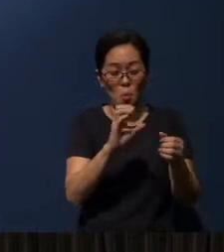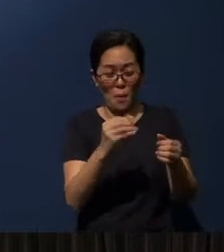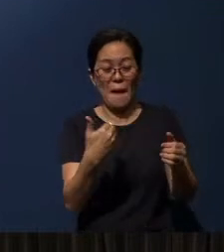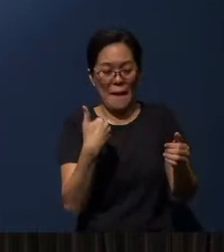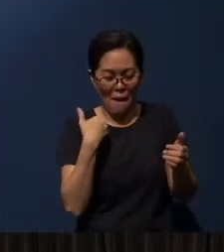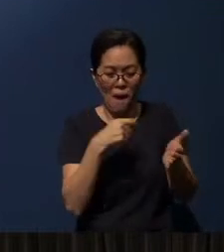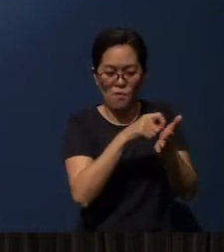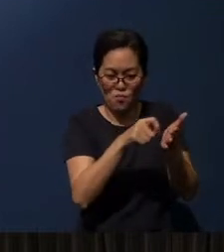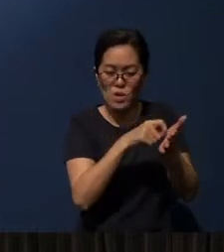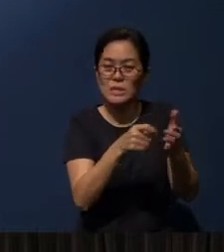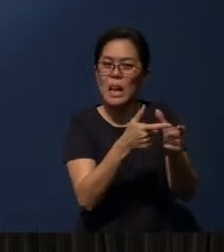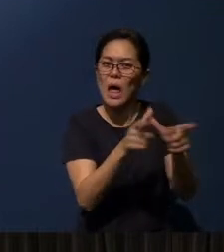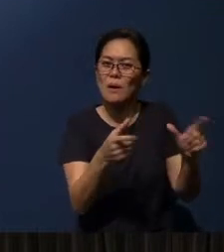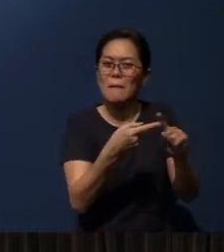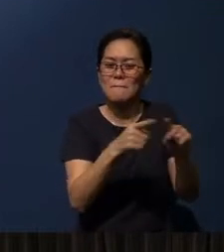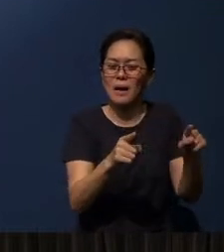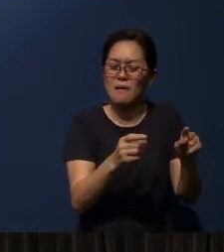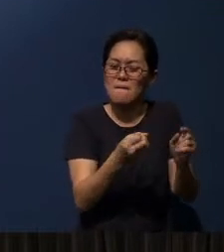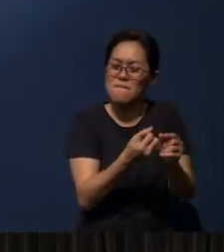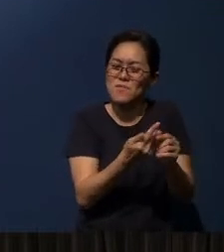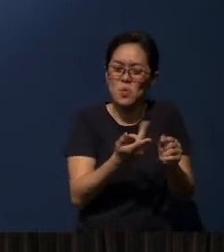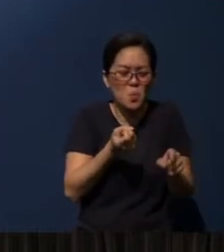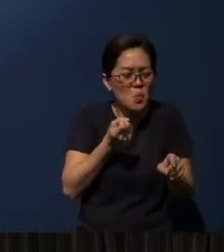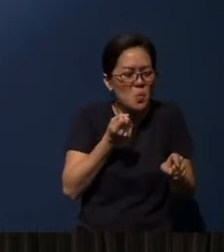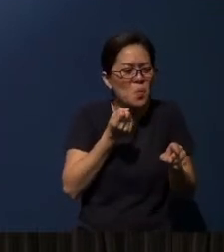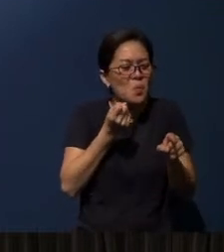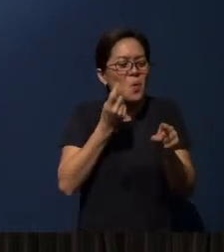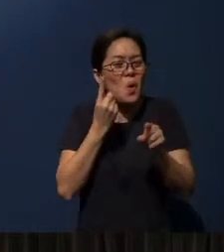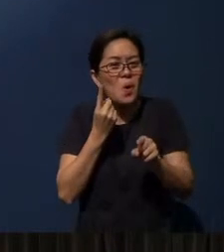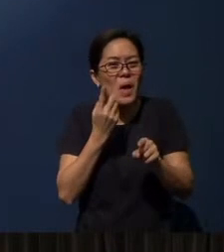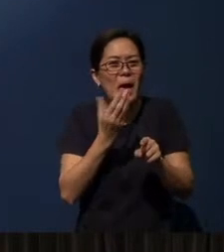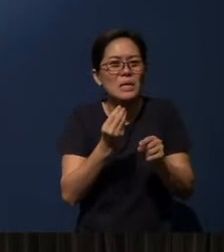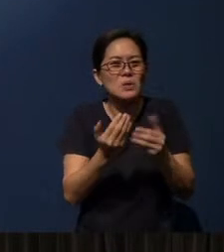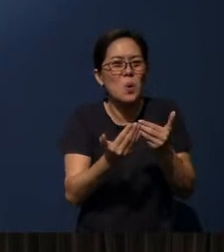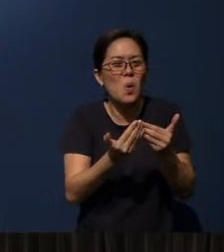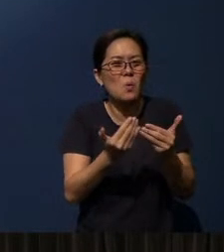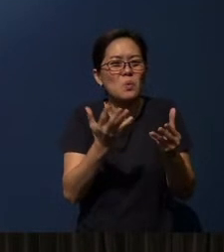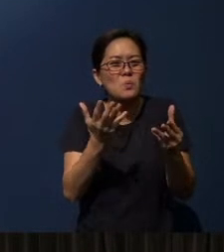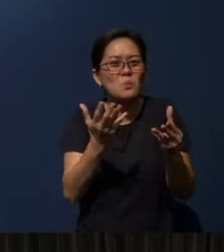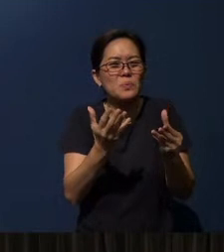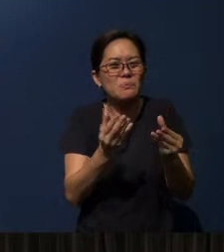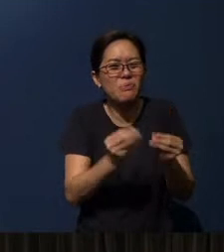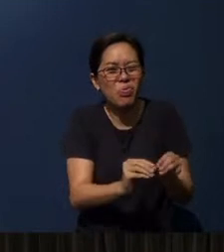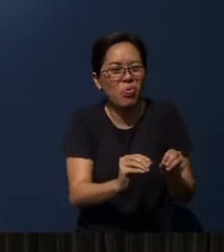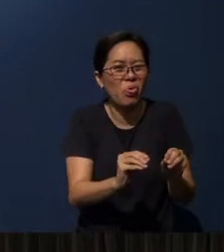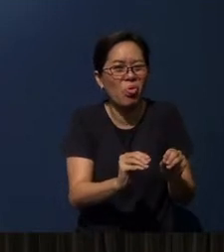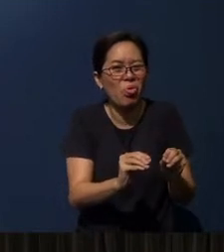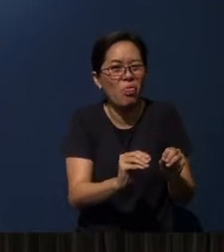very few are literate in them, and they are on the verge of extinction.